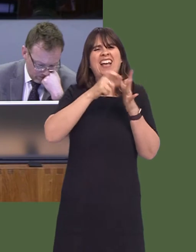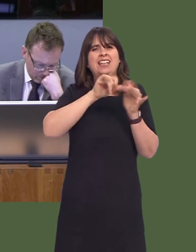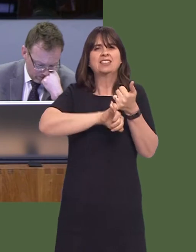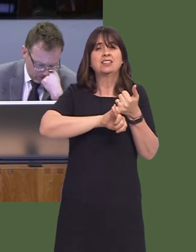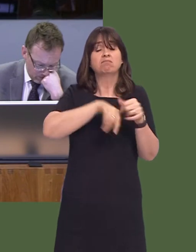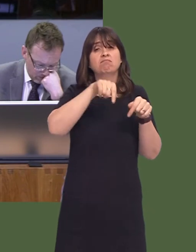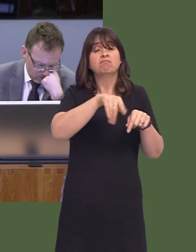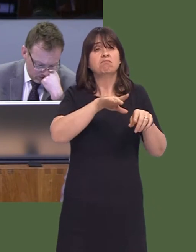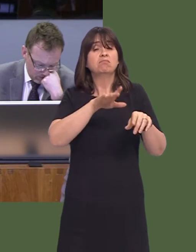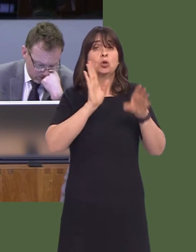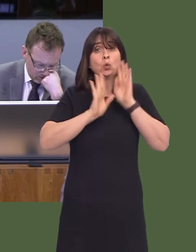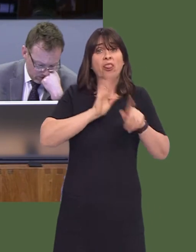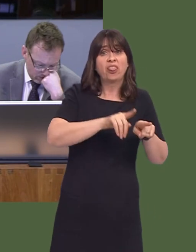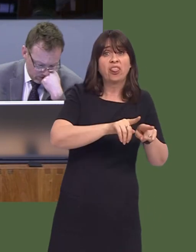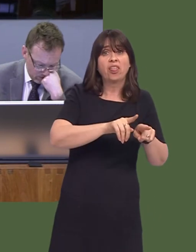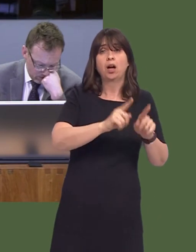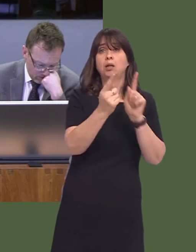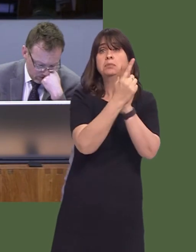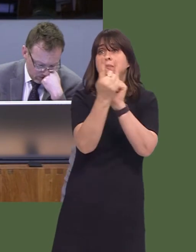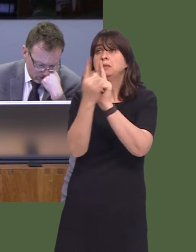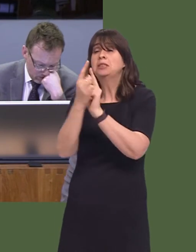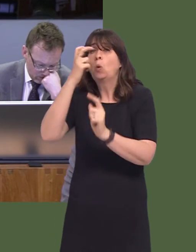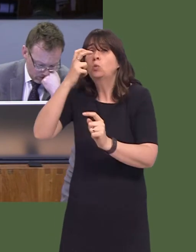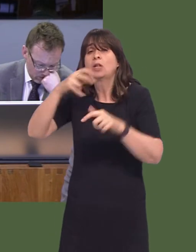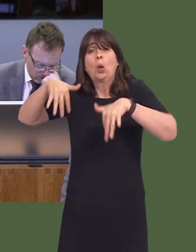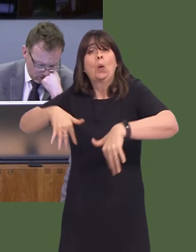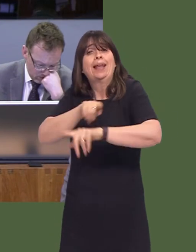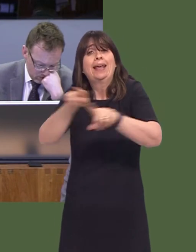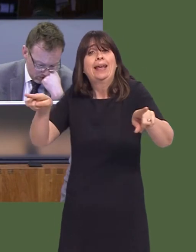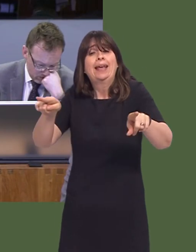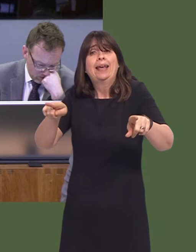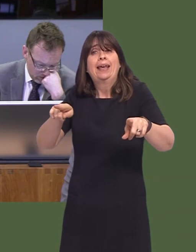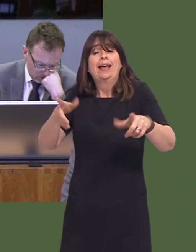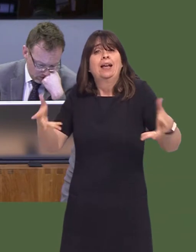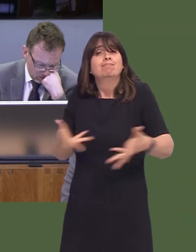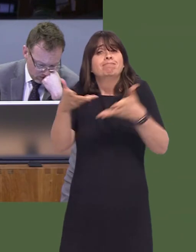from loneliness and who feel very, very isolated in order to bring some of that relief into